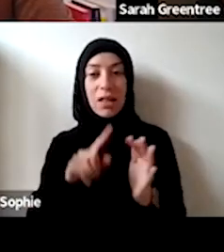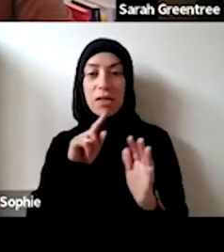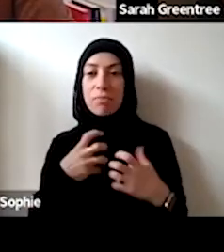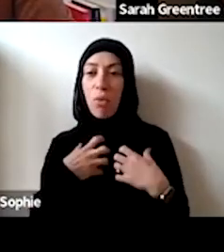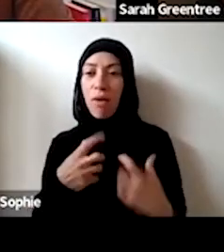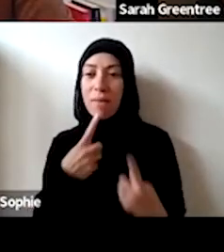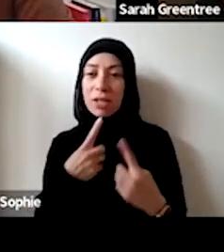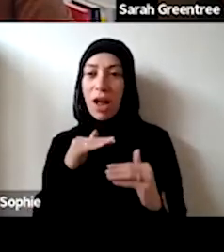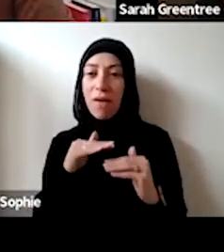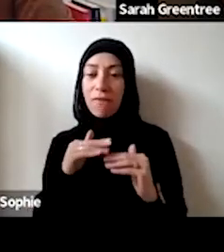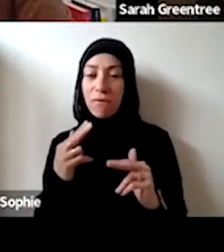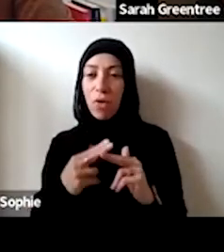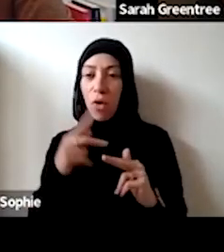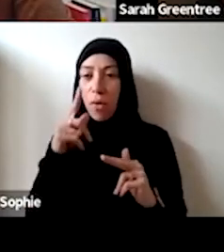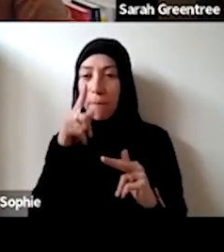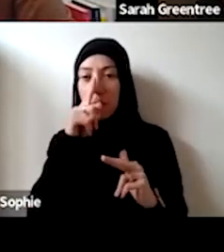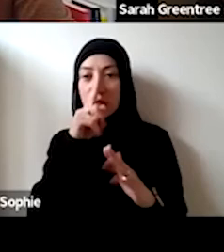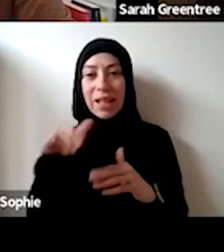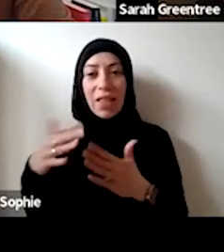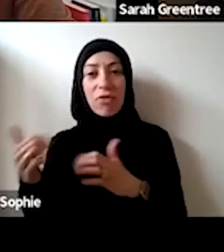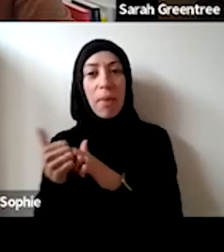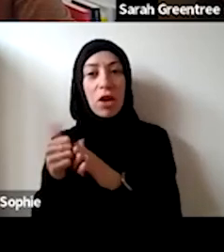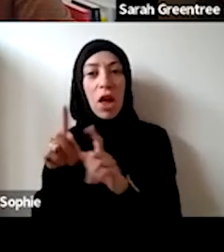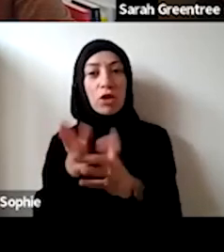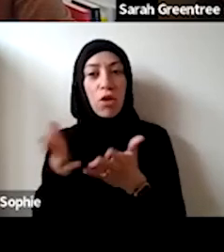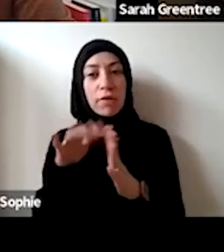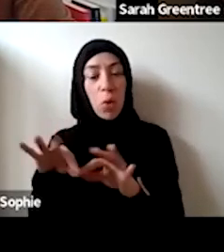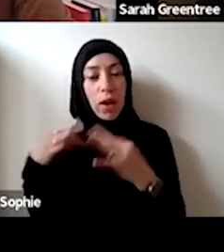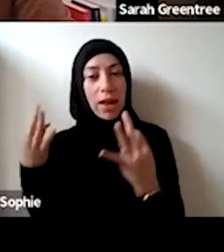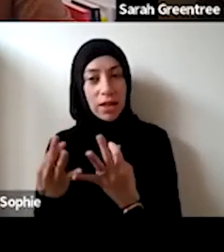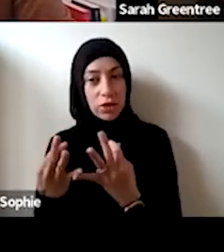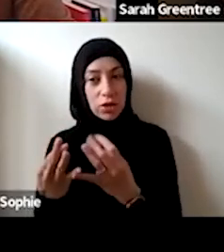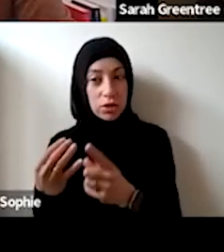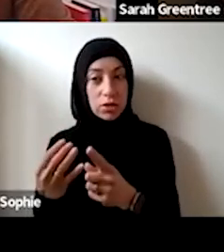information for organisations applying as delivery partners, previously service organisations? As I mentioned there would be more information